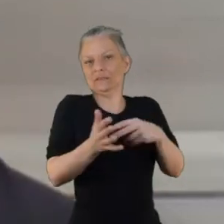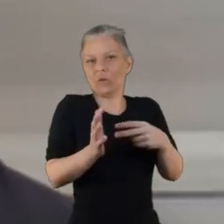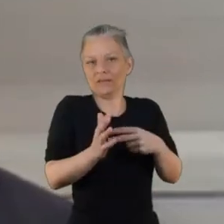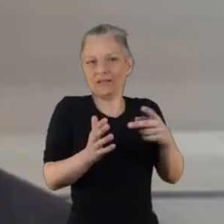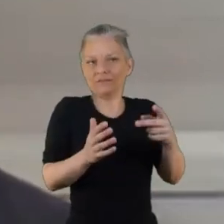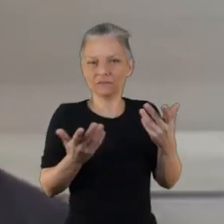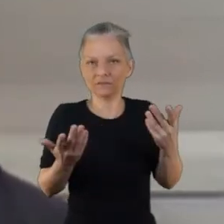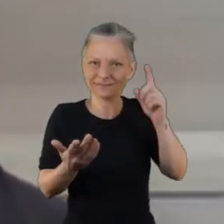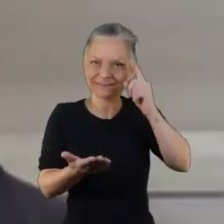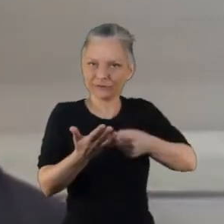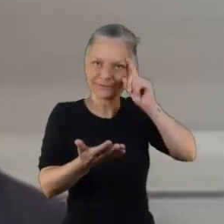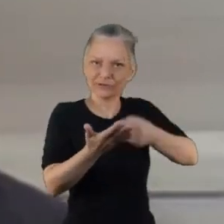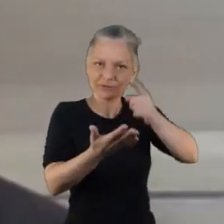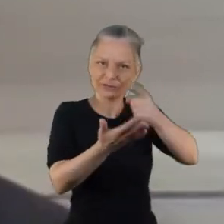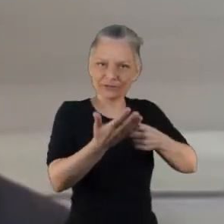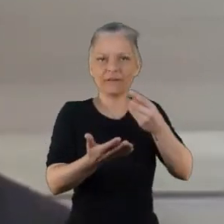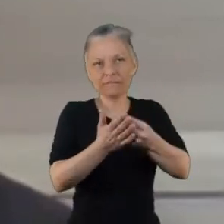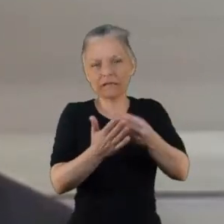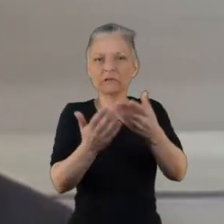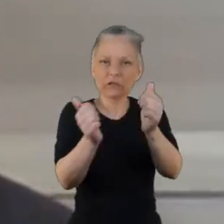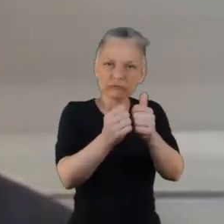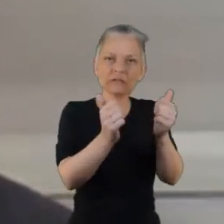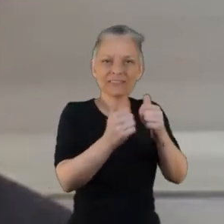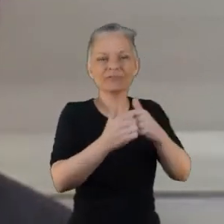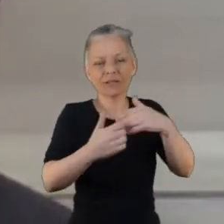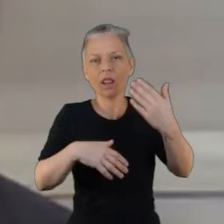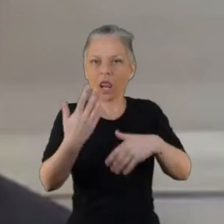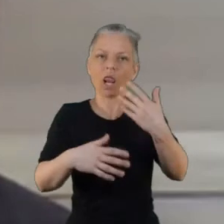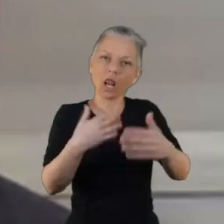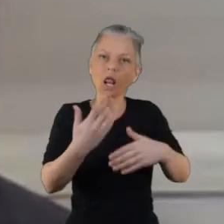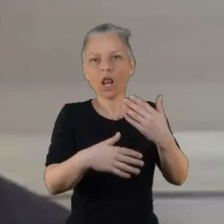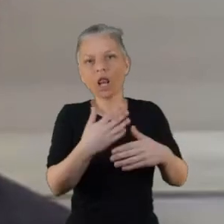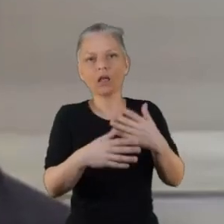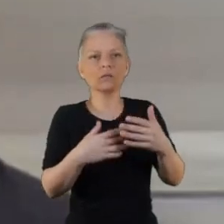I think they're maybe reporting next year and so there's a bit of that.